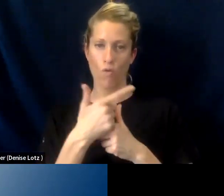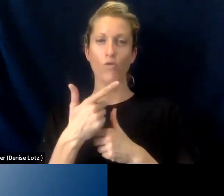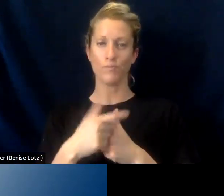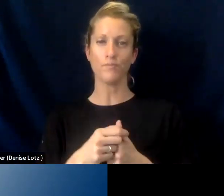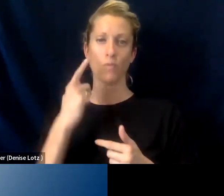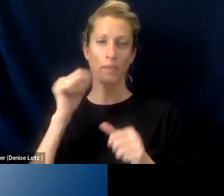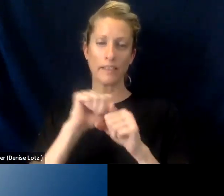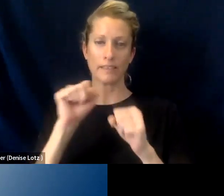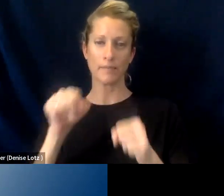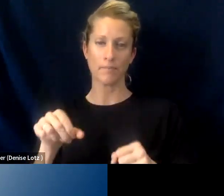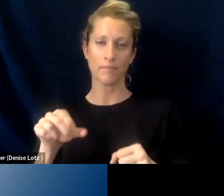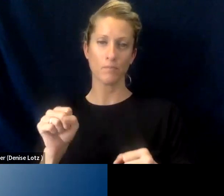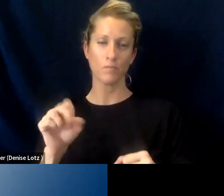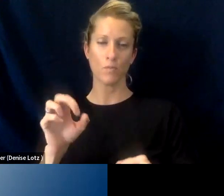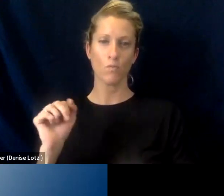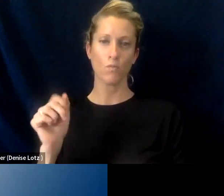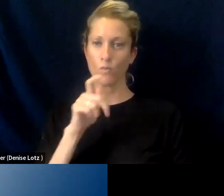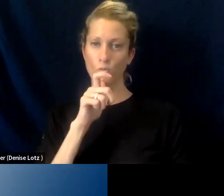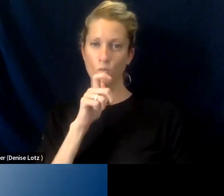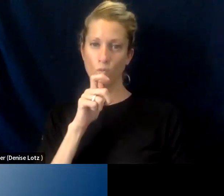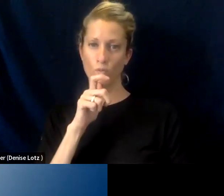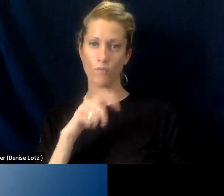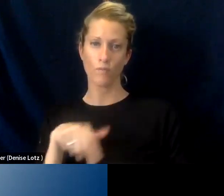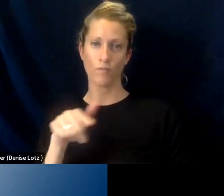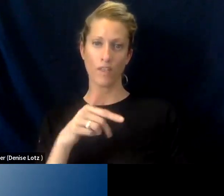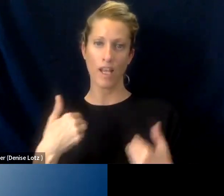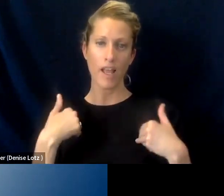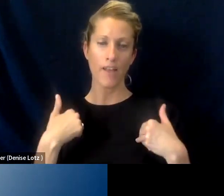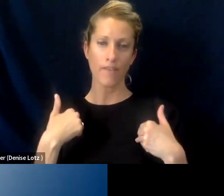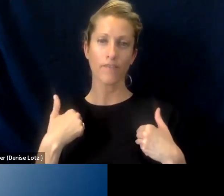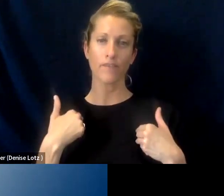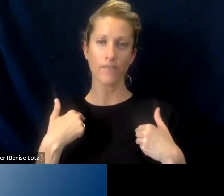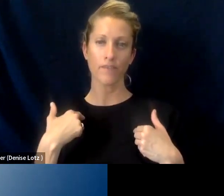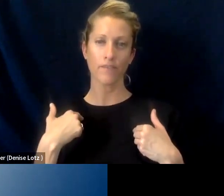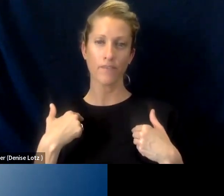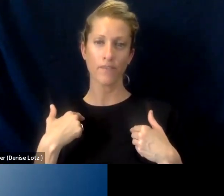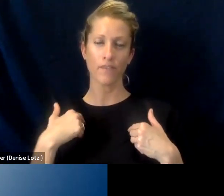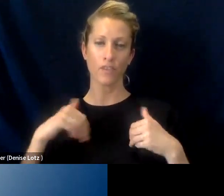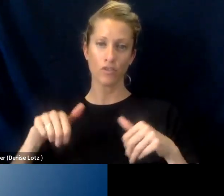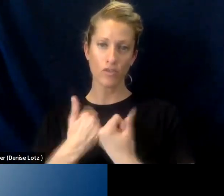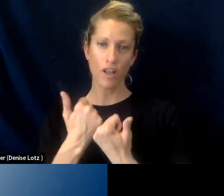And so for those that you know, have you know, you know, challenges commuting and can't attend